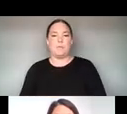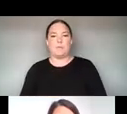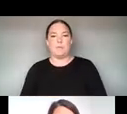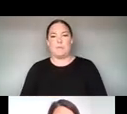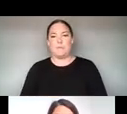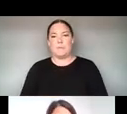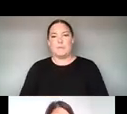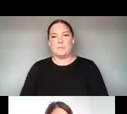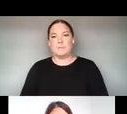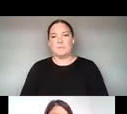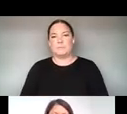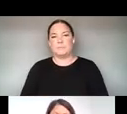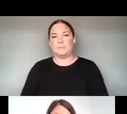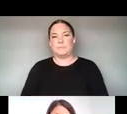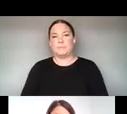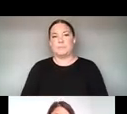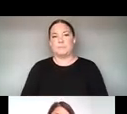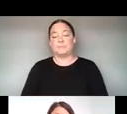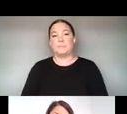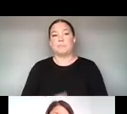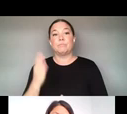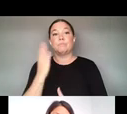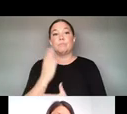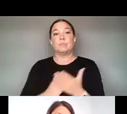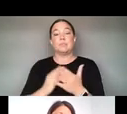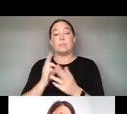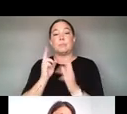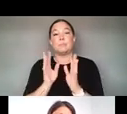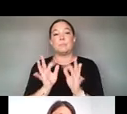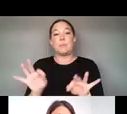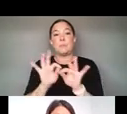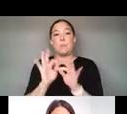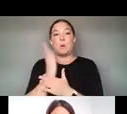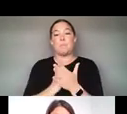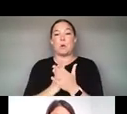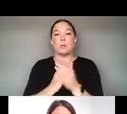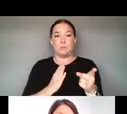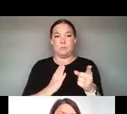SOME OF THE CONTEXTS AND DISCIPLINES FOR TECH-FOCUSED ARTS HAD THREE MAIN TAKEAWAYS.